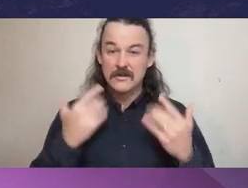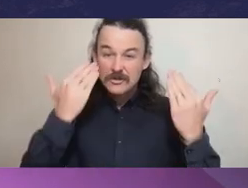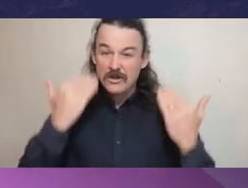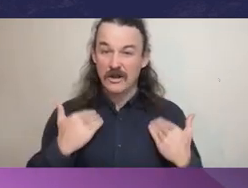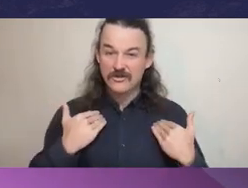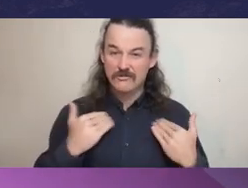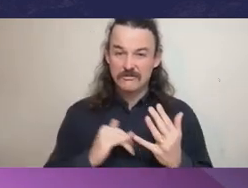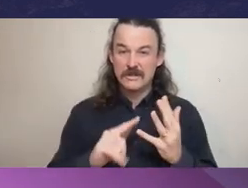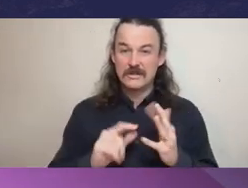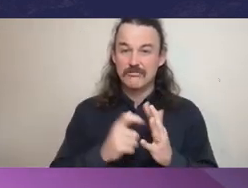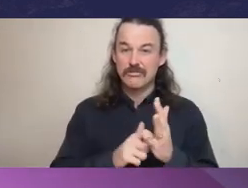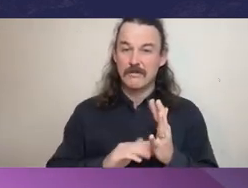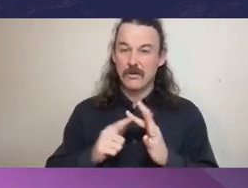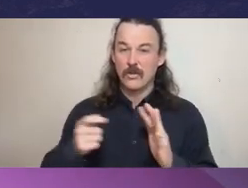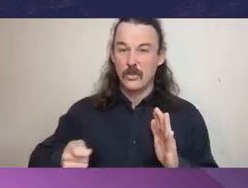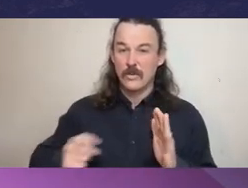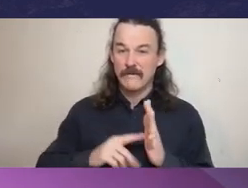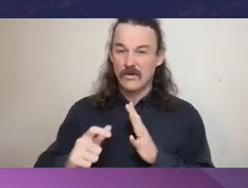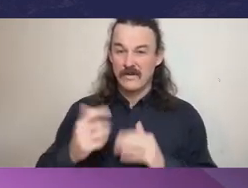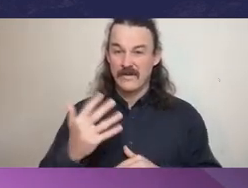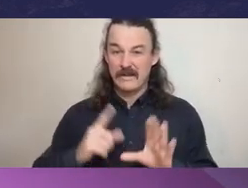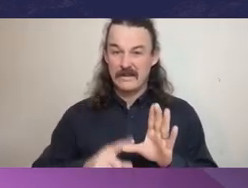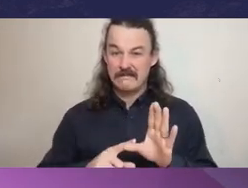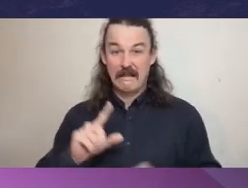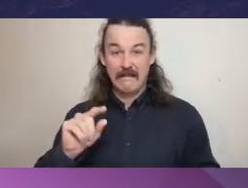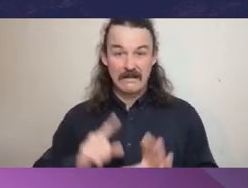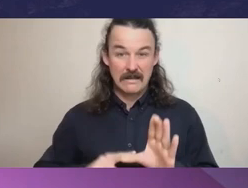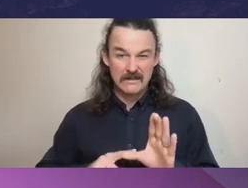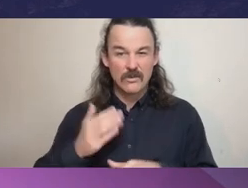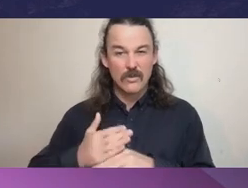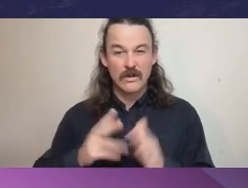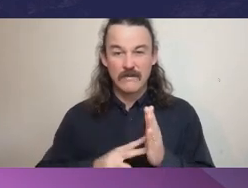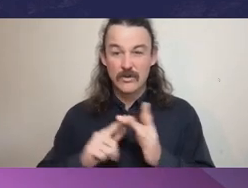for 15 years, including 11 years as a Victorian Court of Appeal judge.